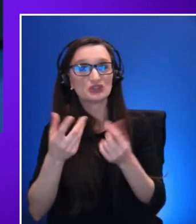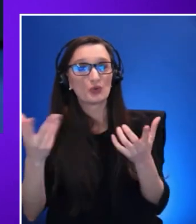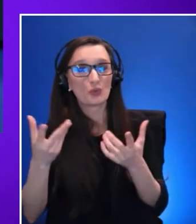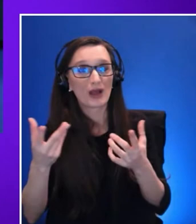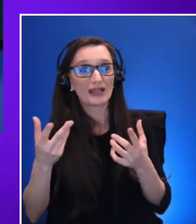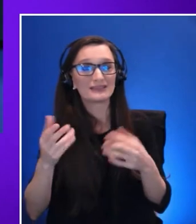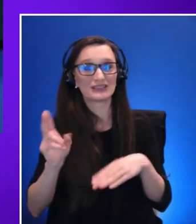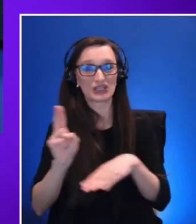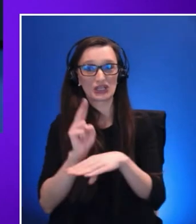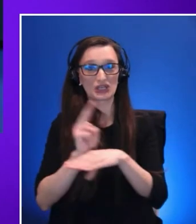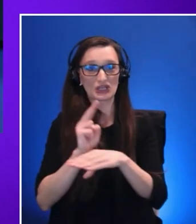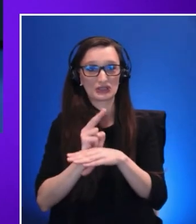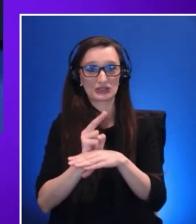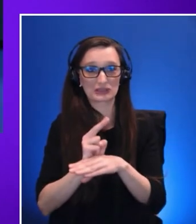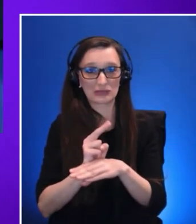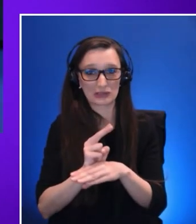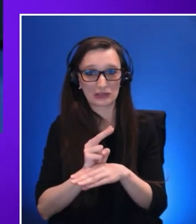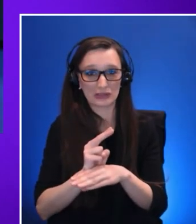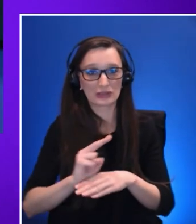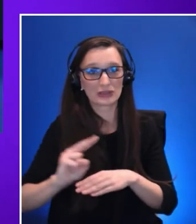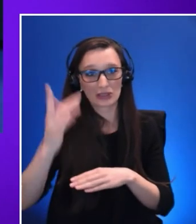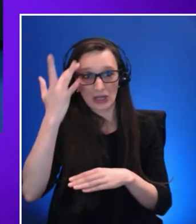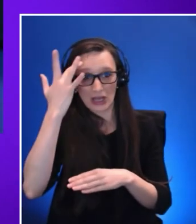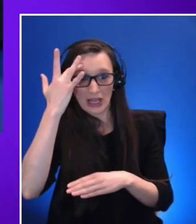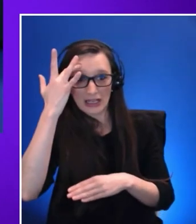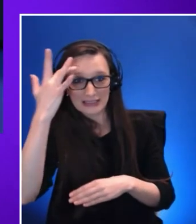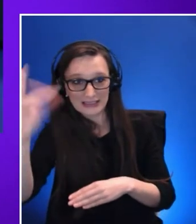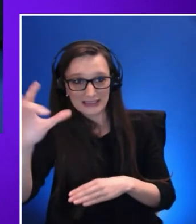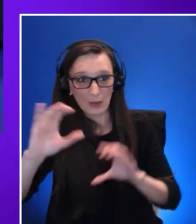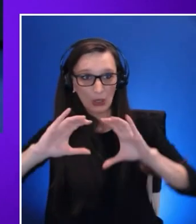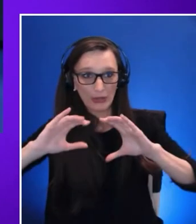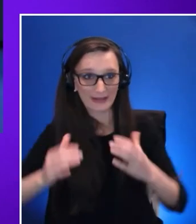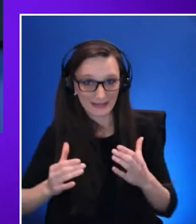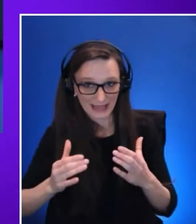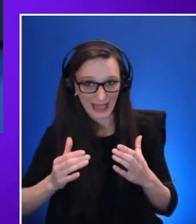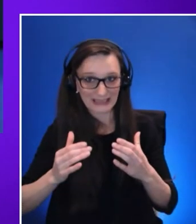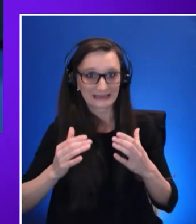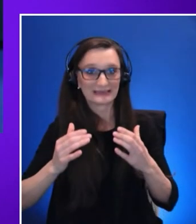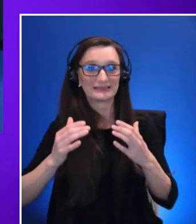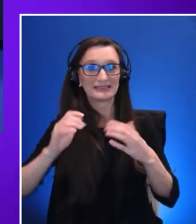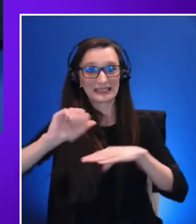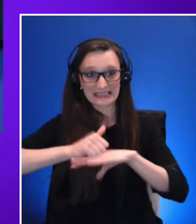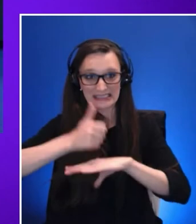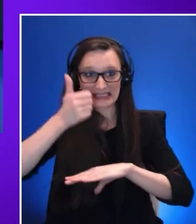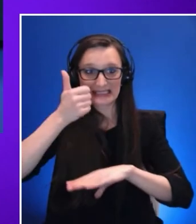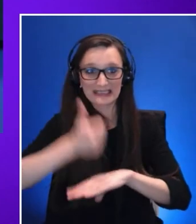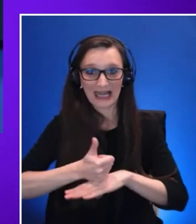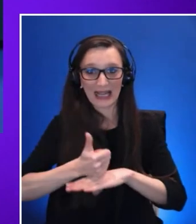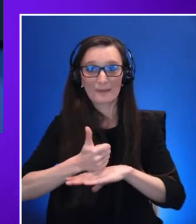to help him navigate in unknown places by identifying objects, distance, direction,